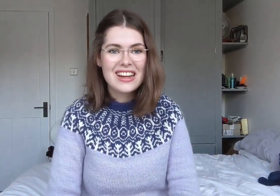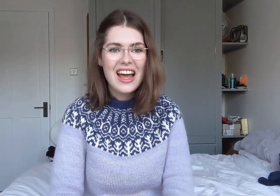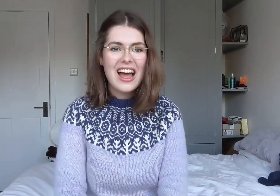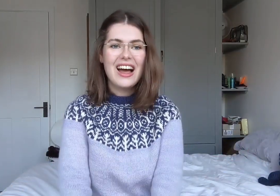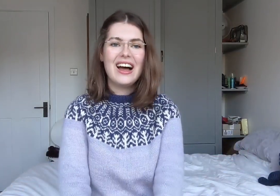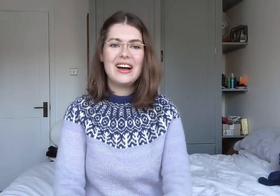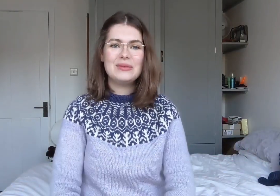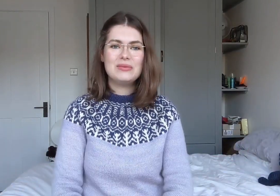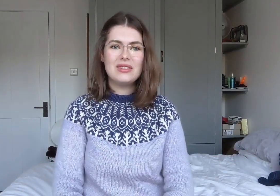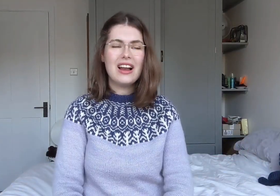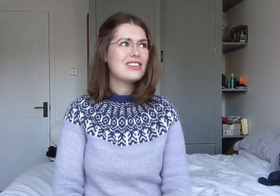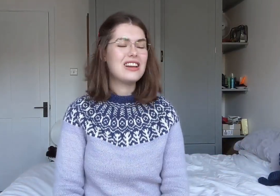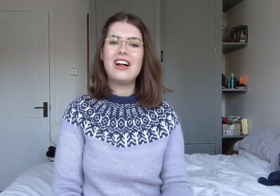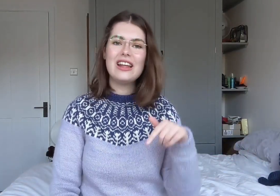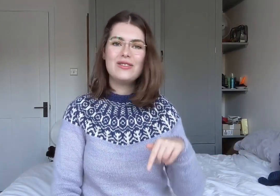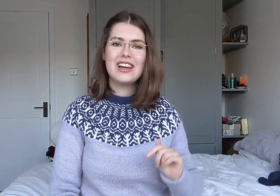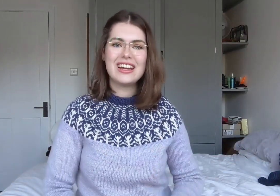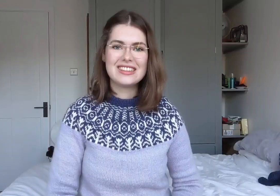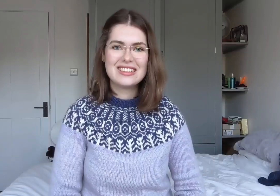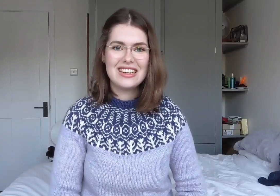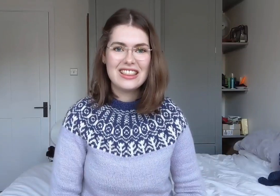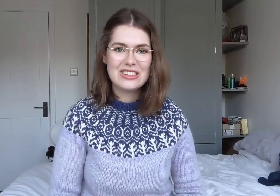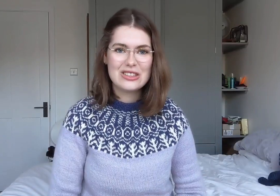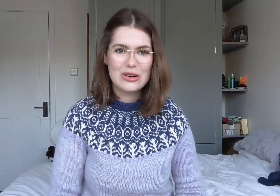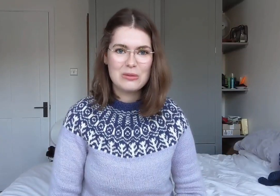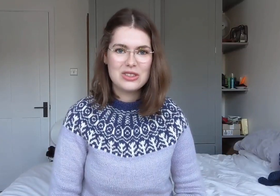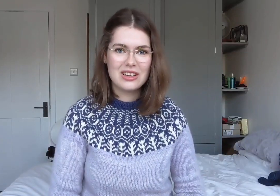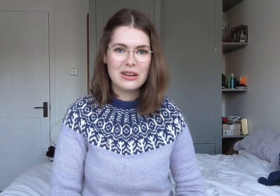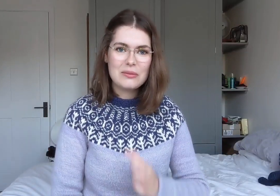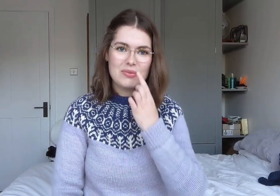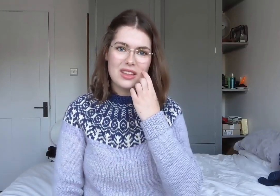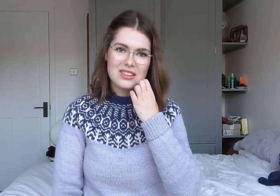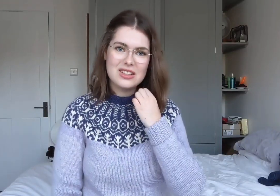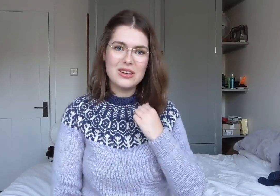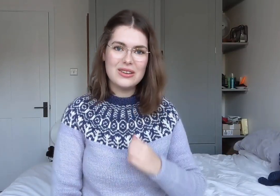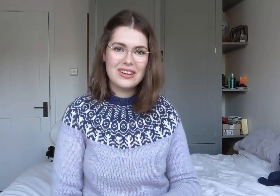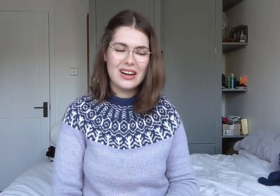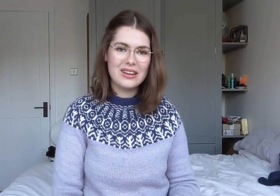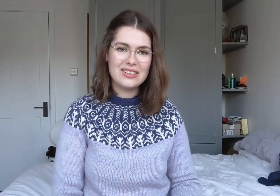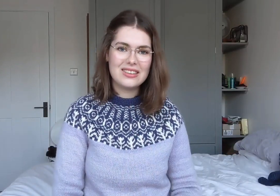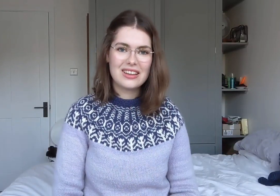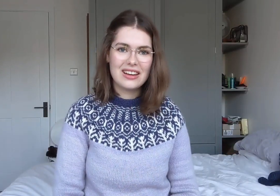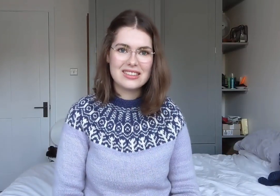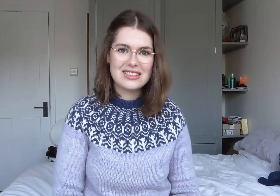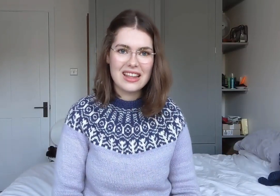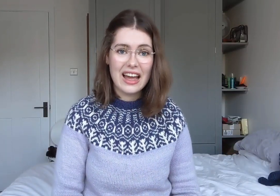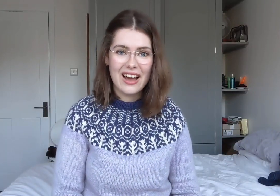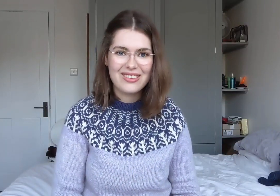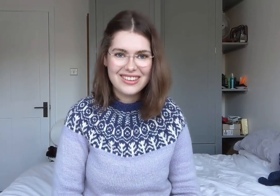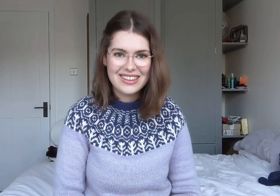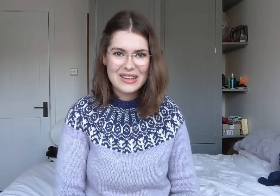I'll leave a link in the description to the glasses that I have.